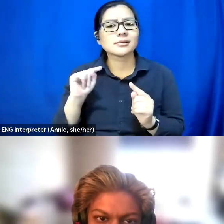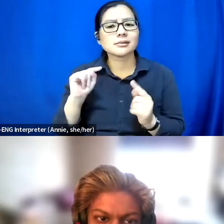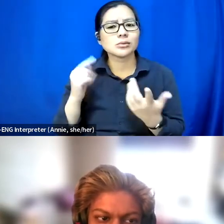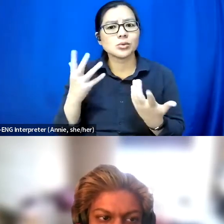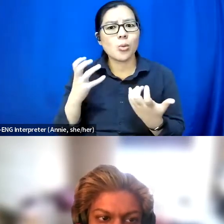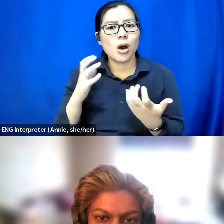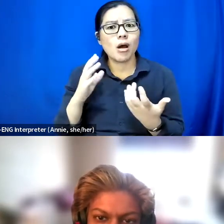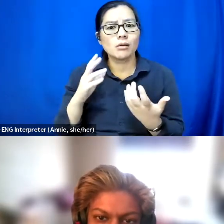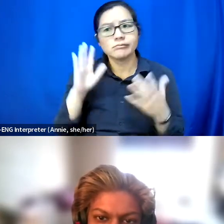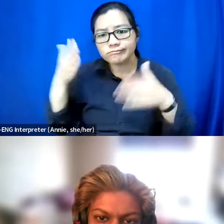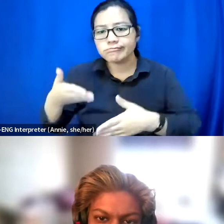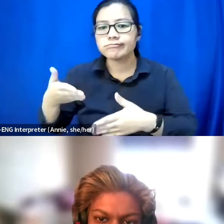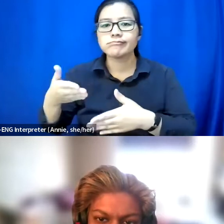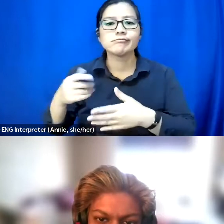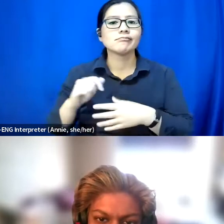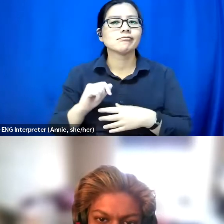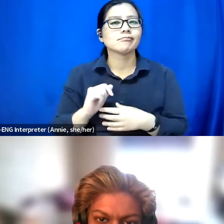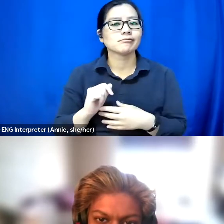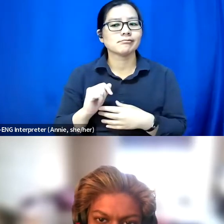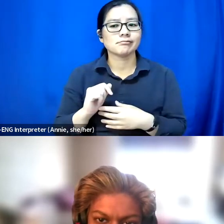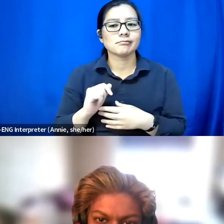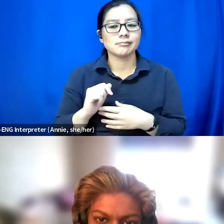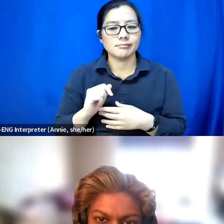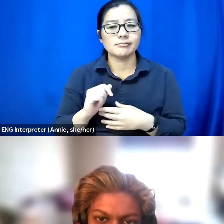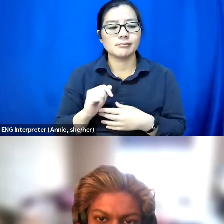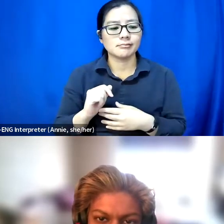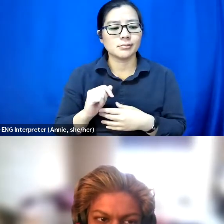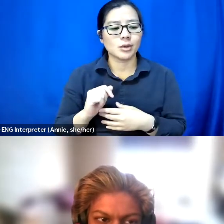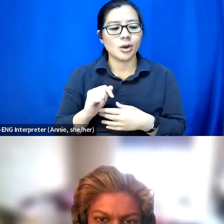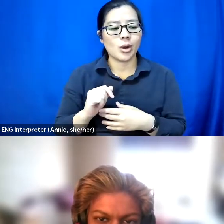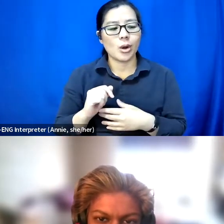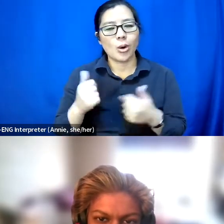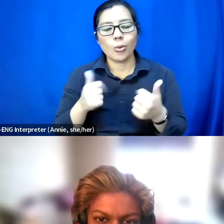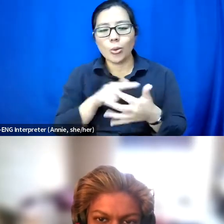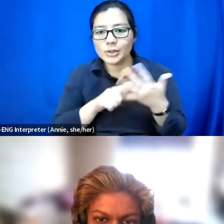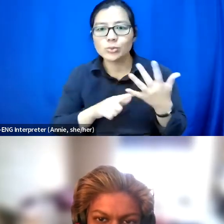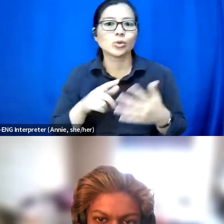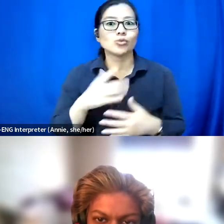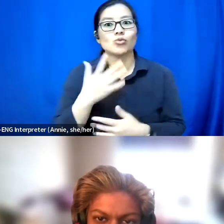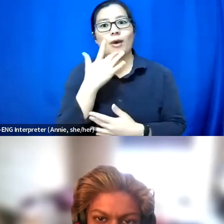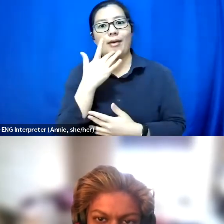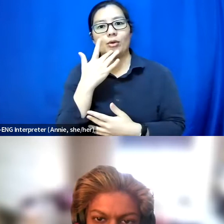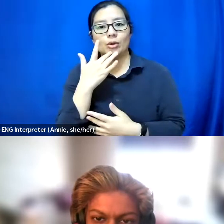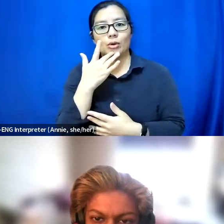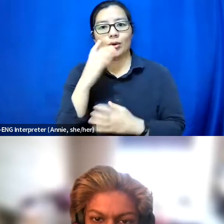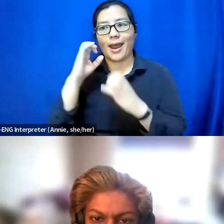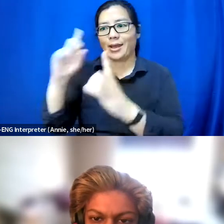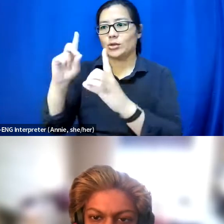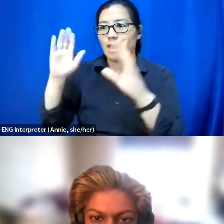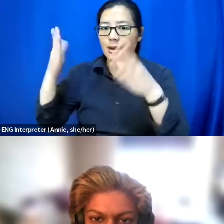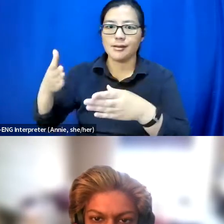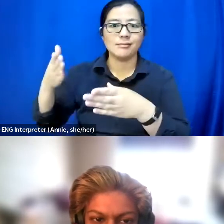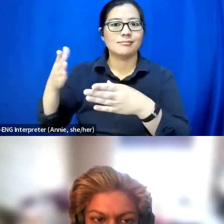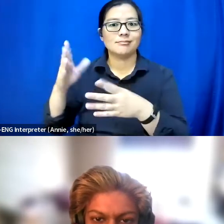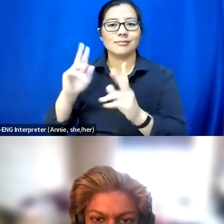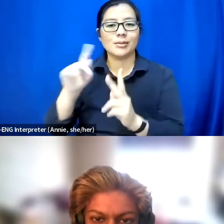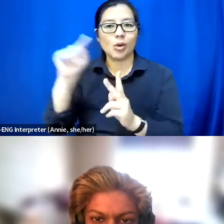And what would you rather get to educate people on or do, if you didn't have